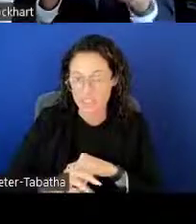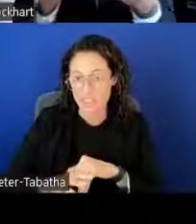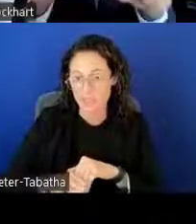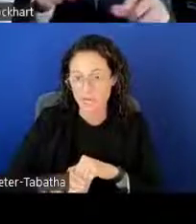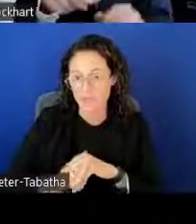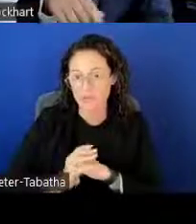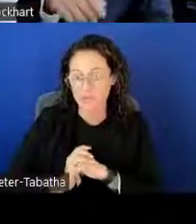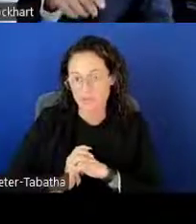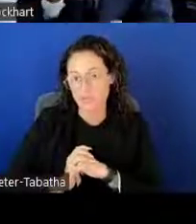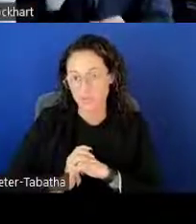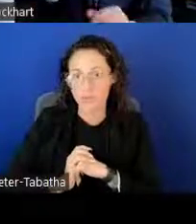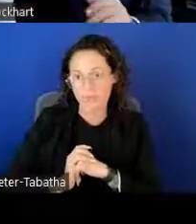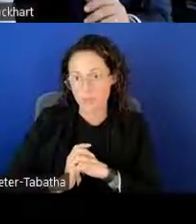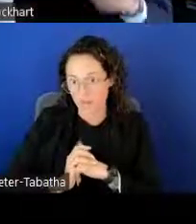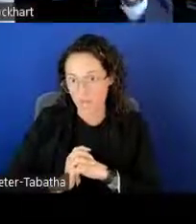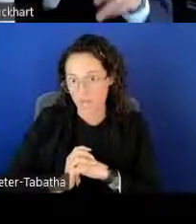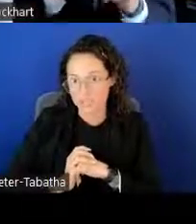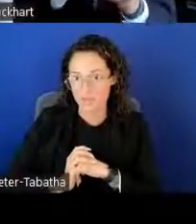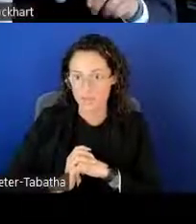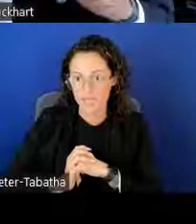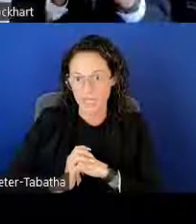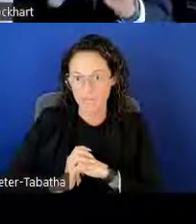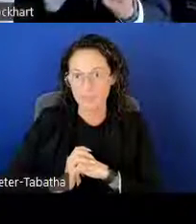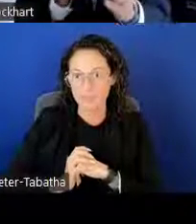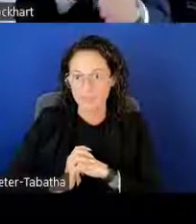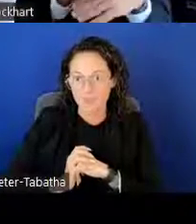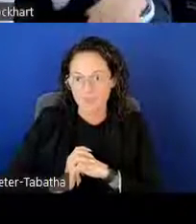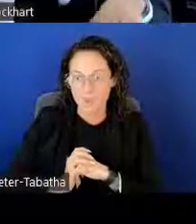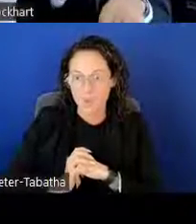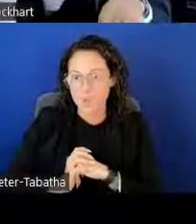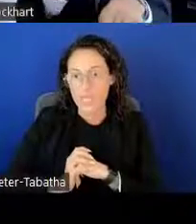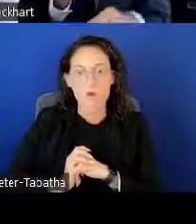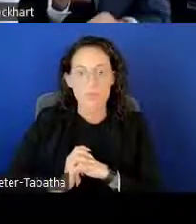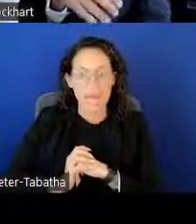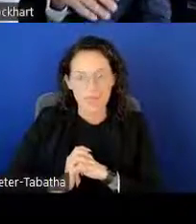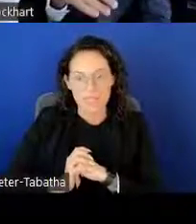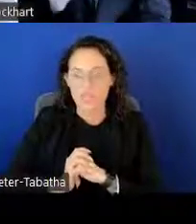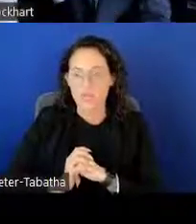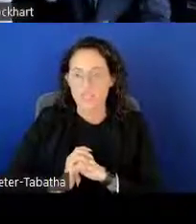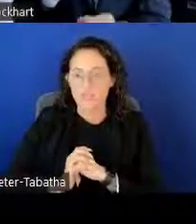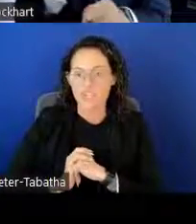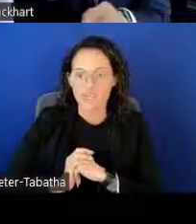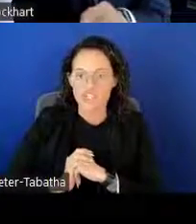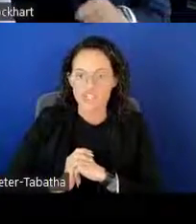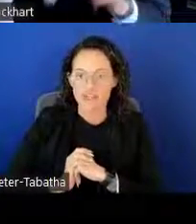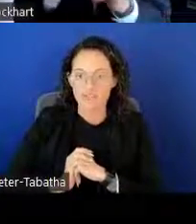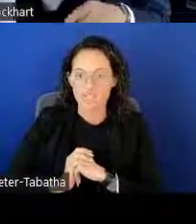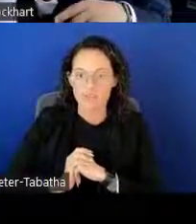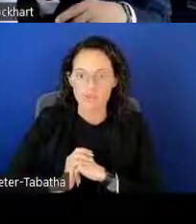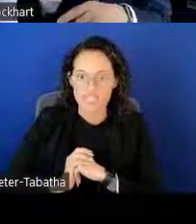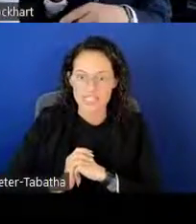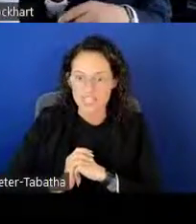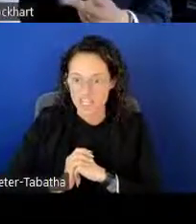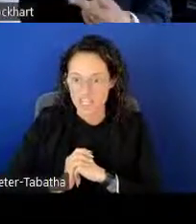that's at the bottom of your Zoom panel box at the bottom. We will be happy to answer any questions after the presentation.